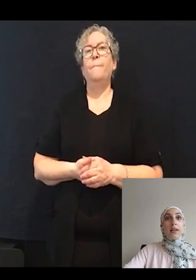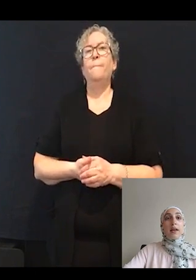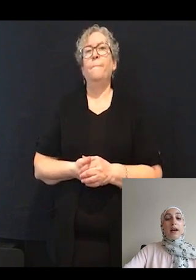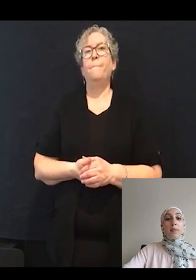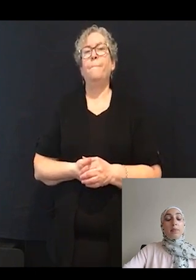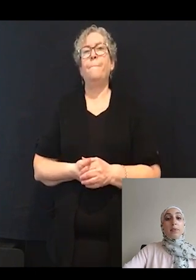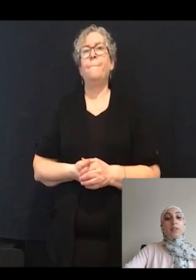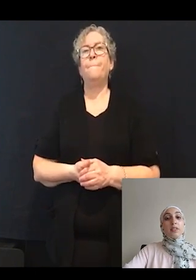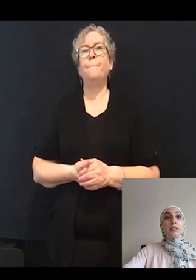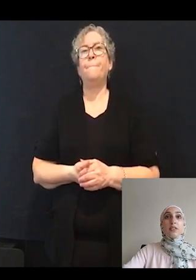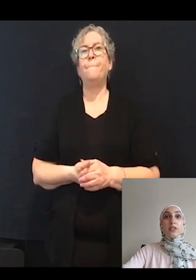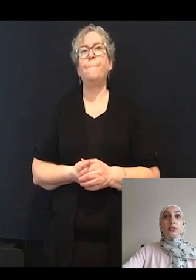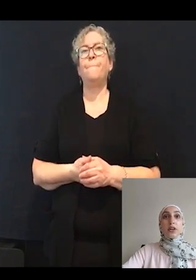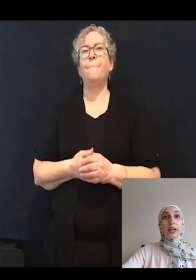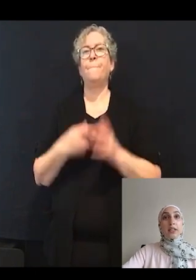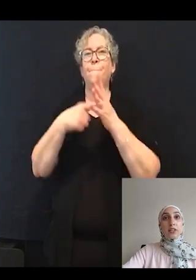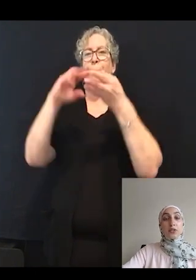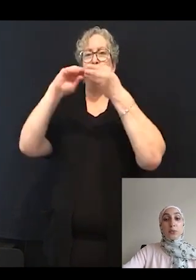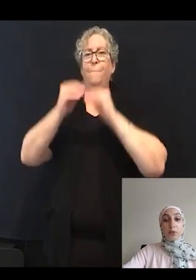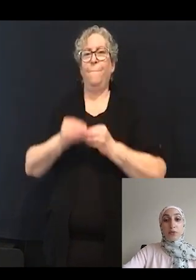This is a statistical analysis we performed.